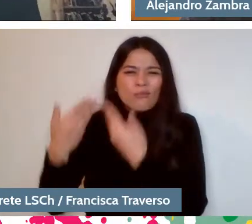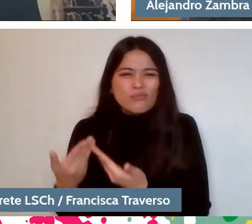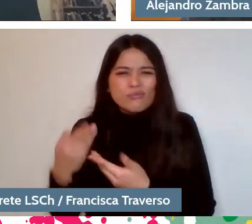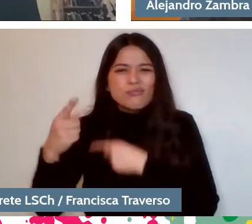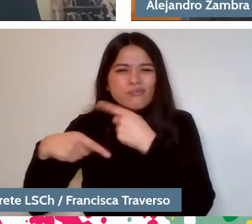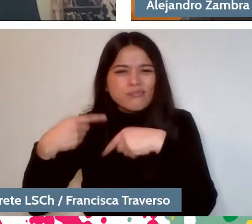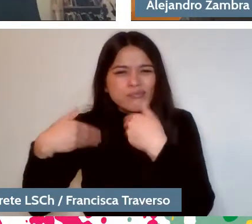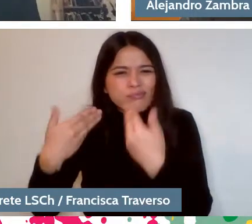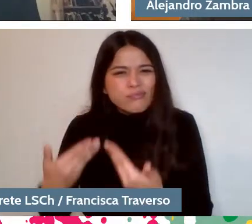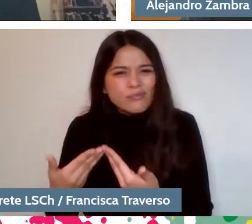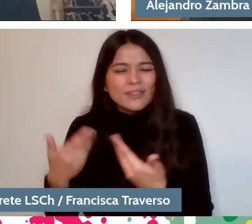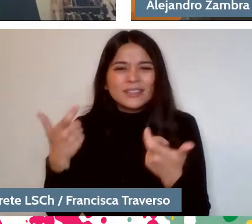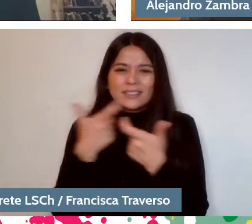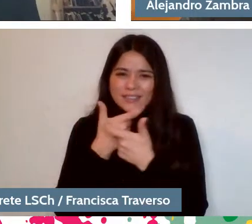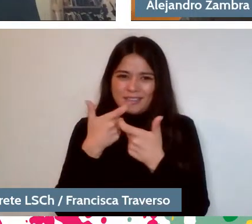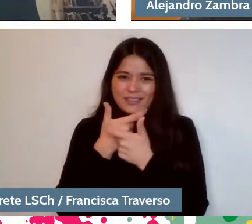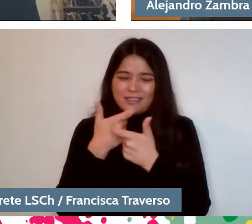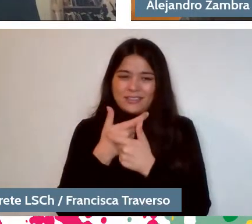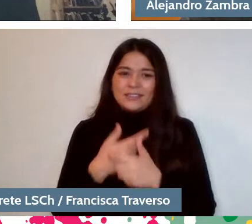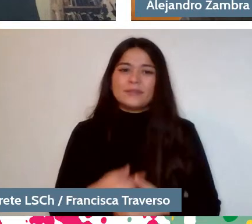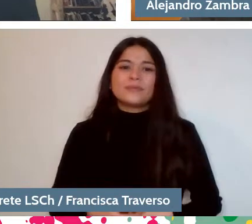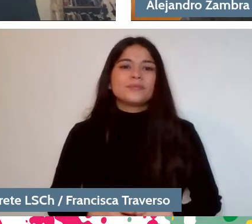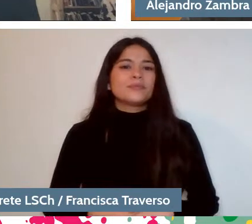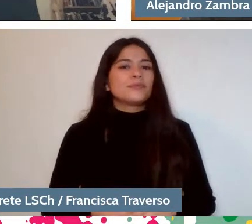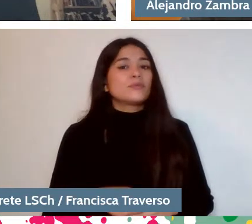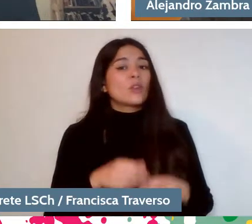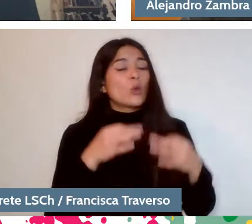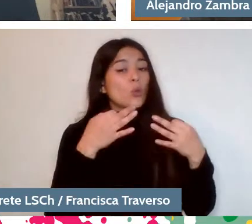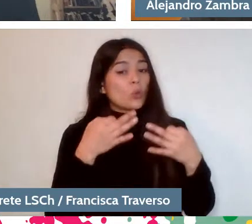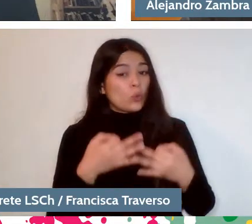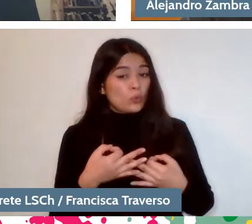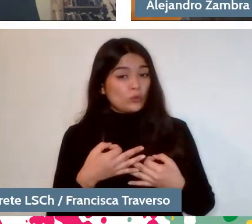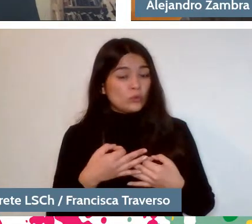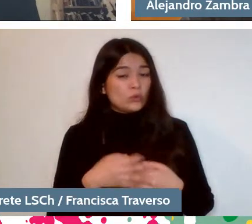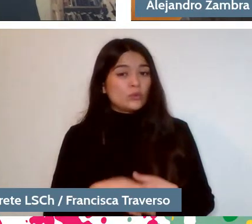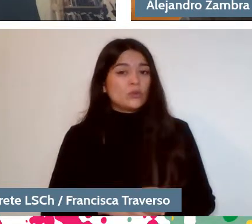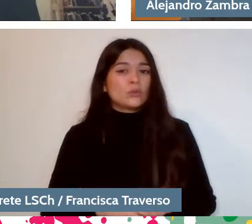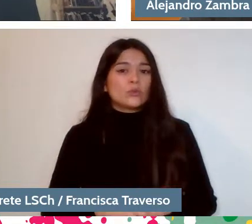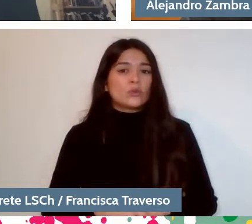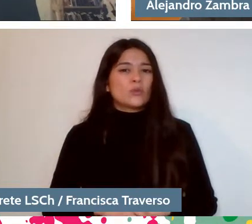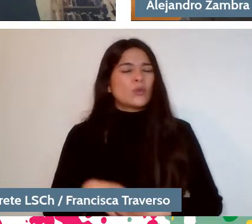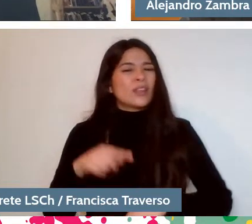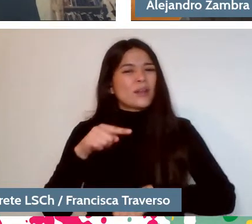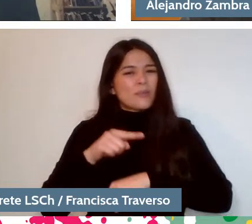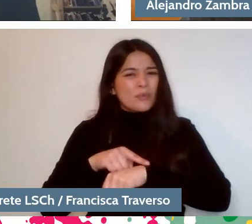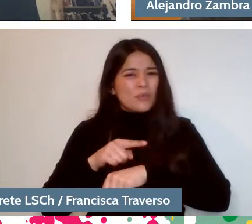I was thinking, just because of that, the moment when the joke comes out